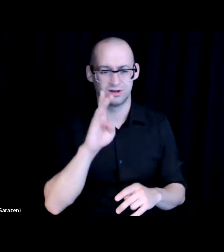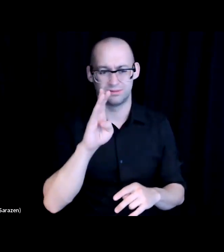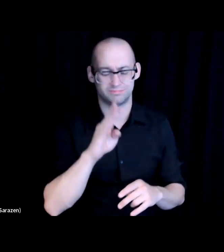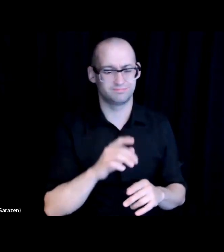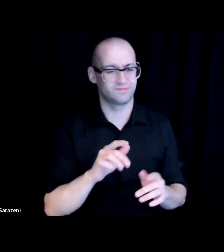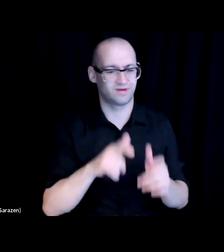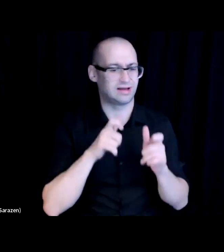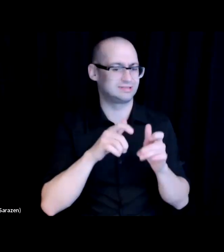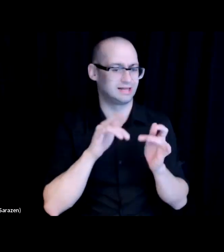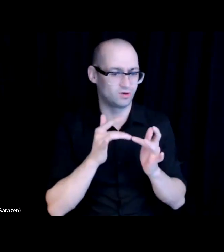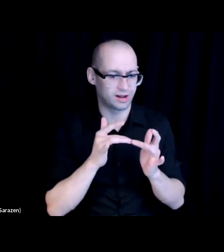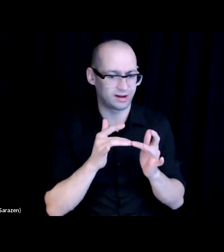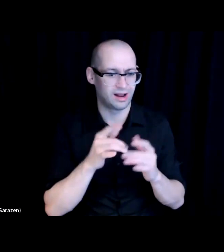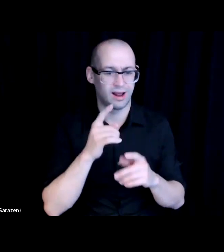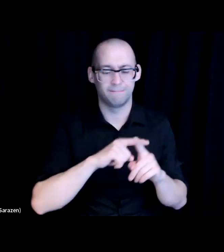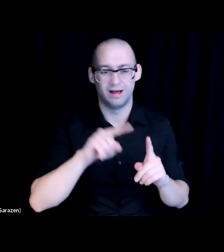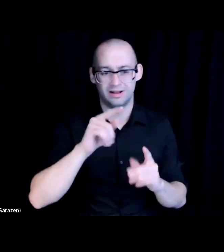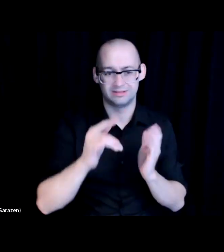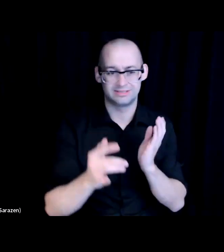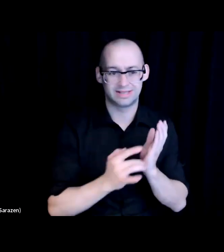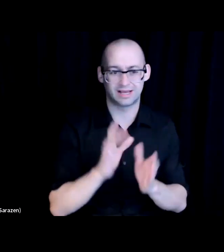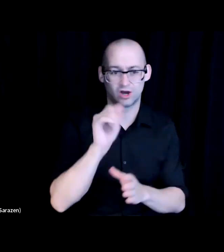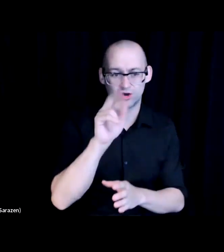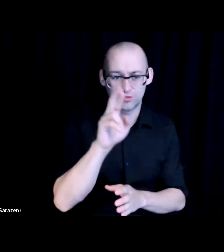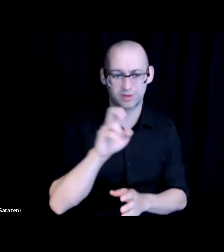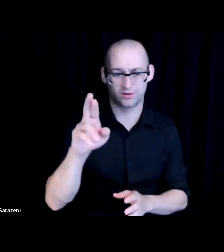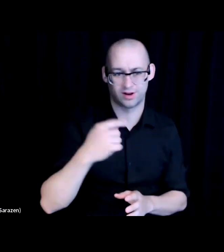And I think that's really valuable, as someone who comes from a rural region.